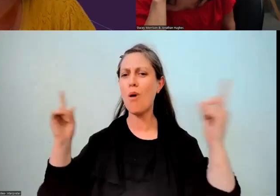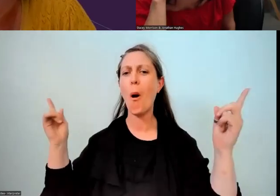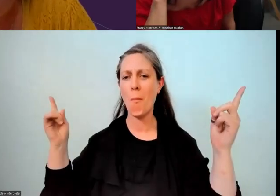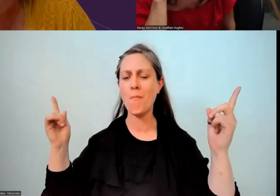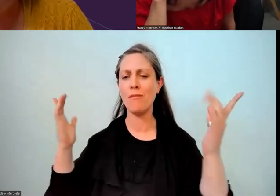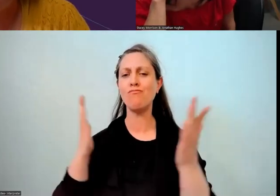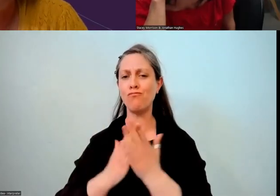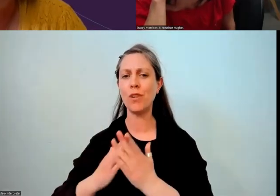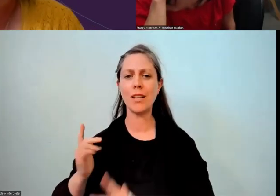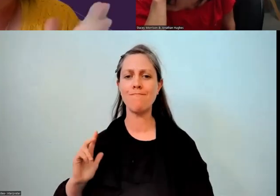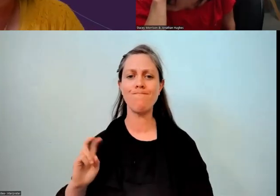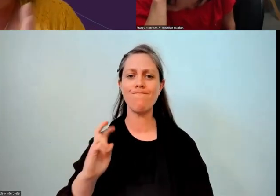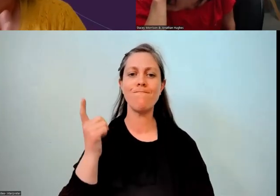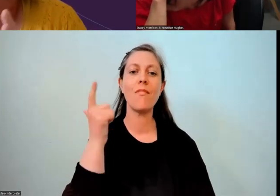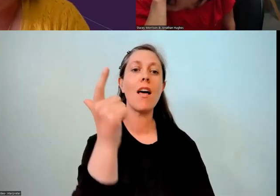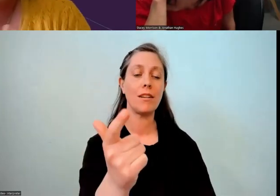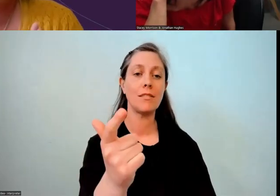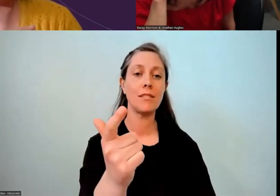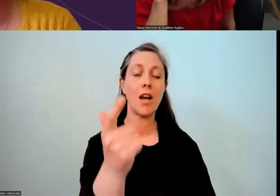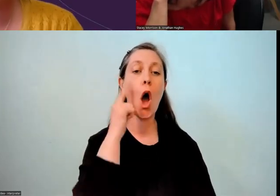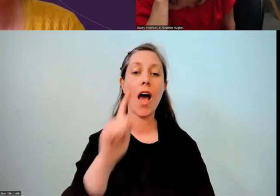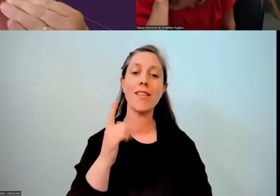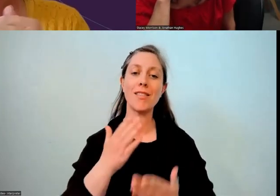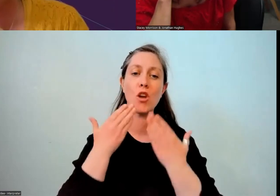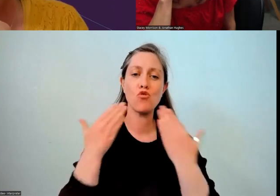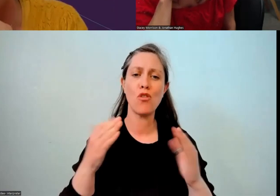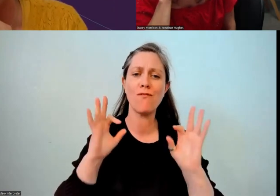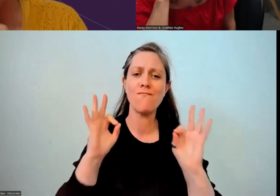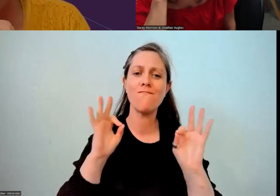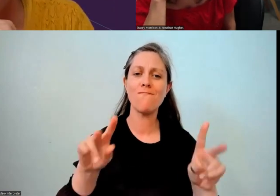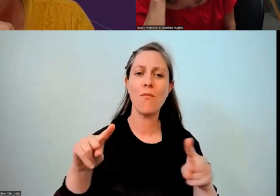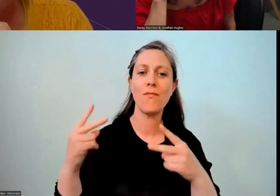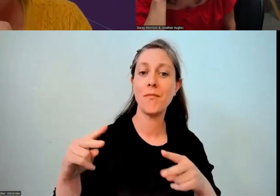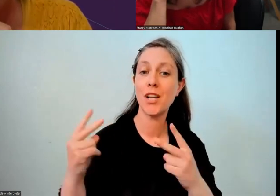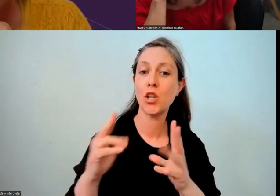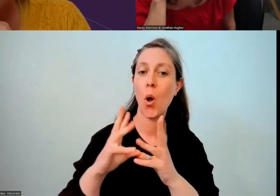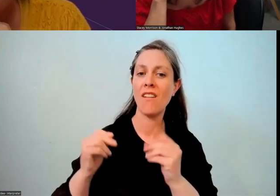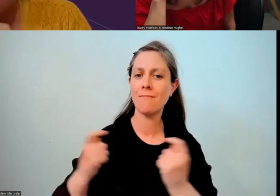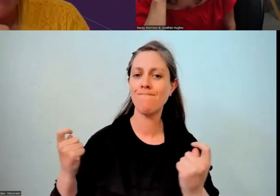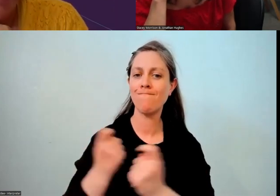So I think that's a good reflection on that change, that it has had an impact. So it's lovely.